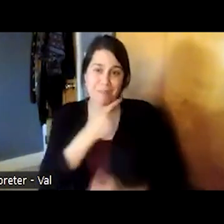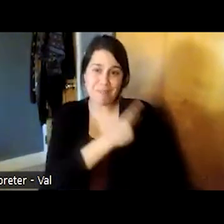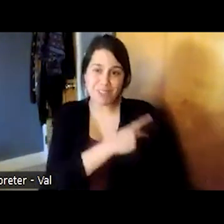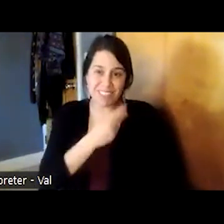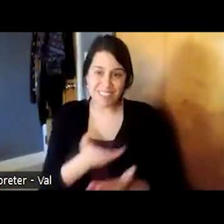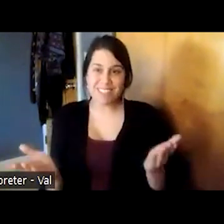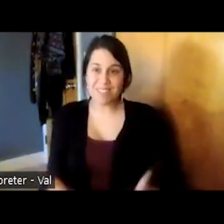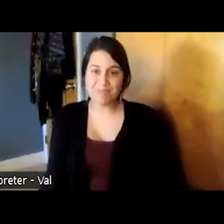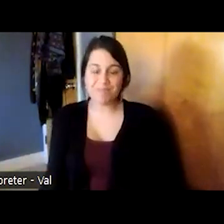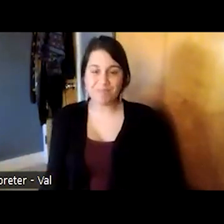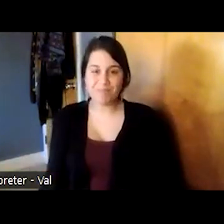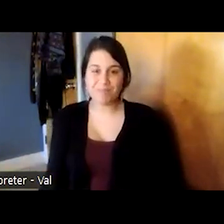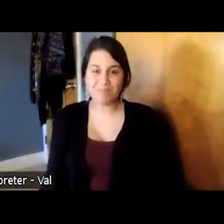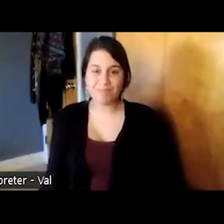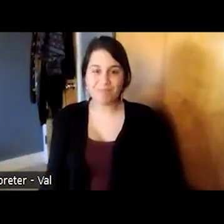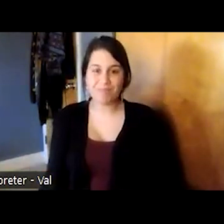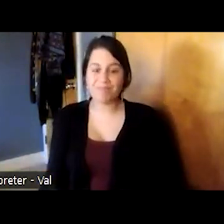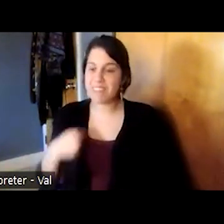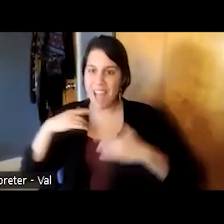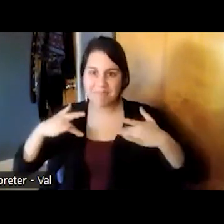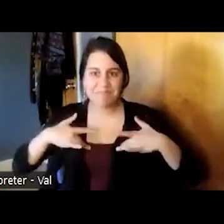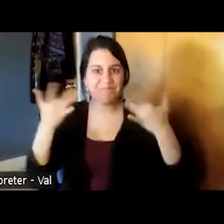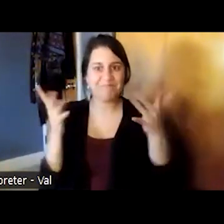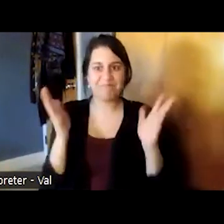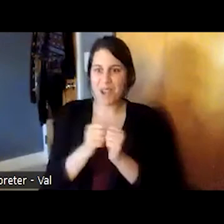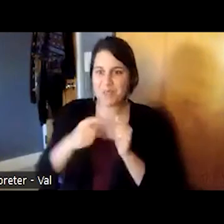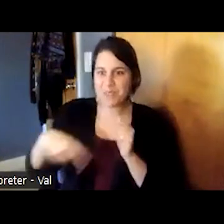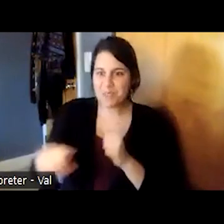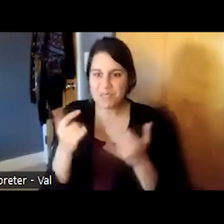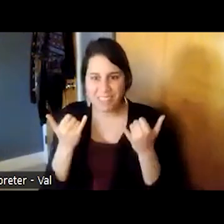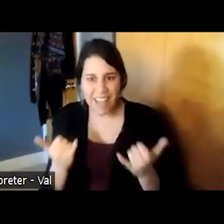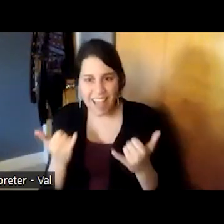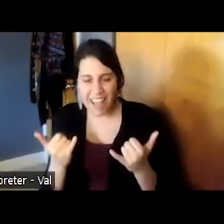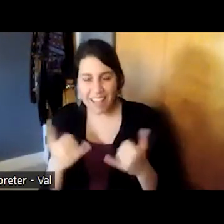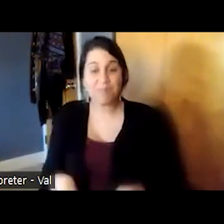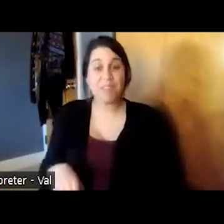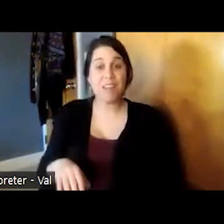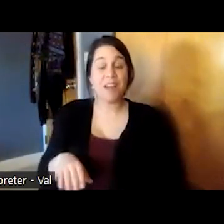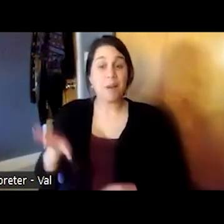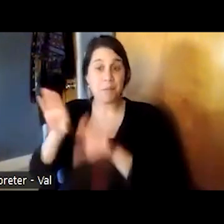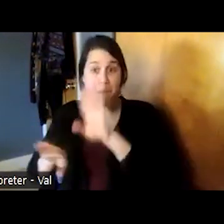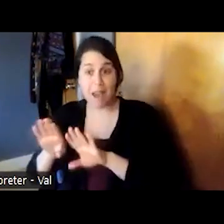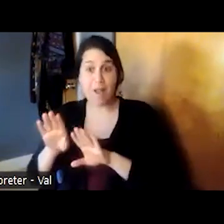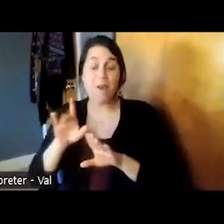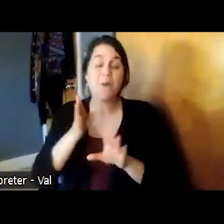i'm very excited to talk with you today about how the biopsychosocial model has helped us develop